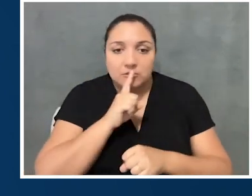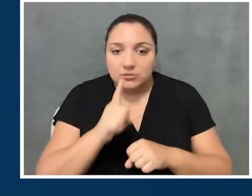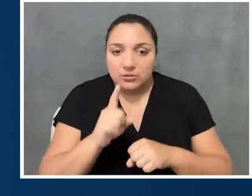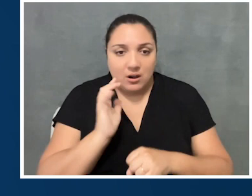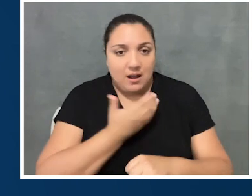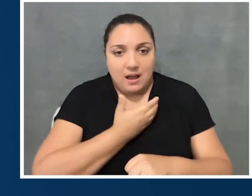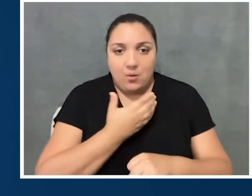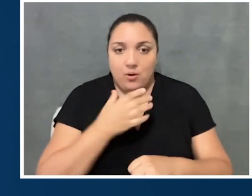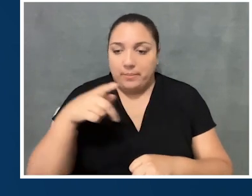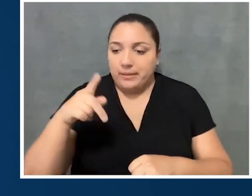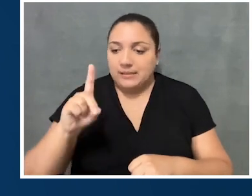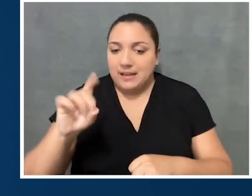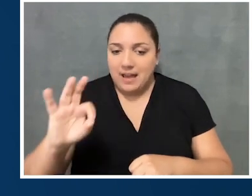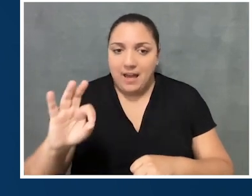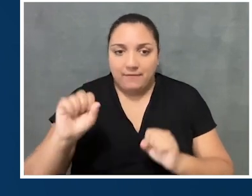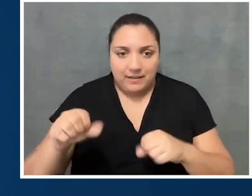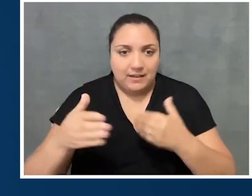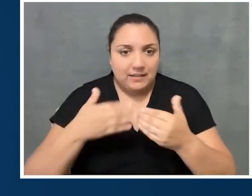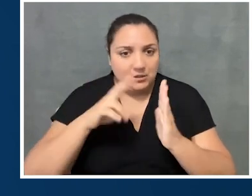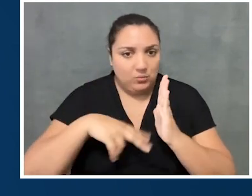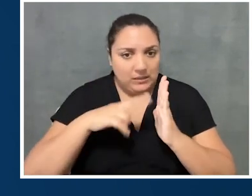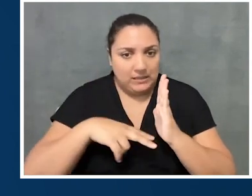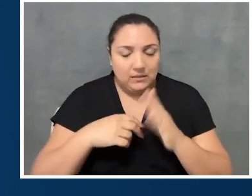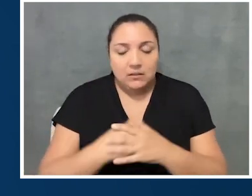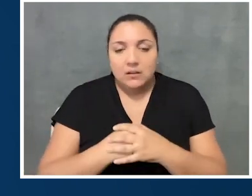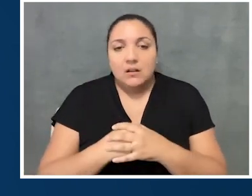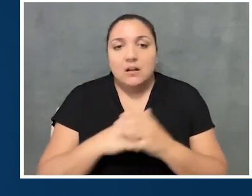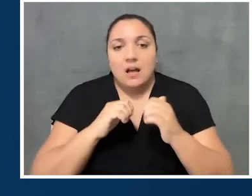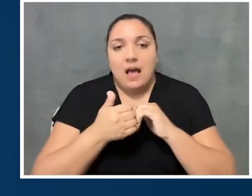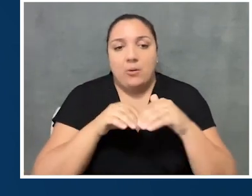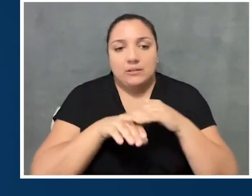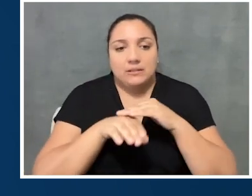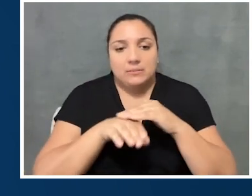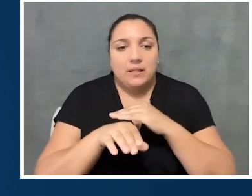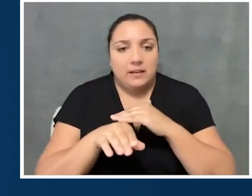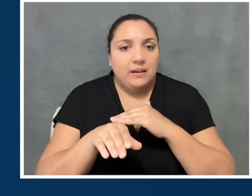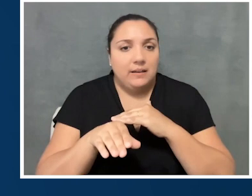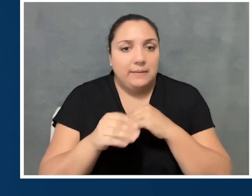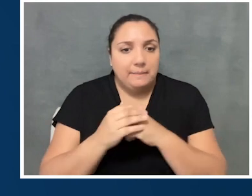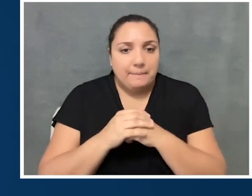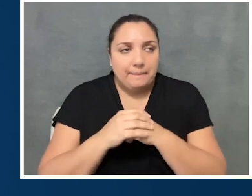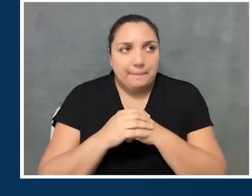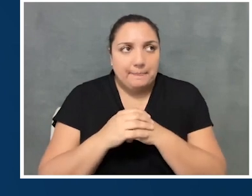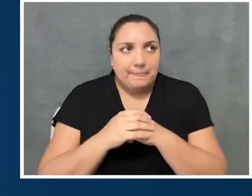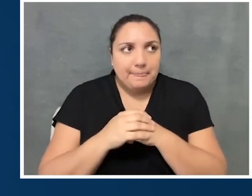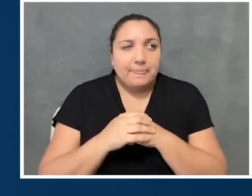that our PDFs are readable, or how accessibility is,